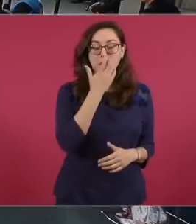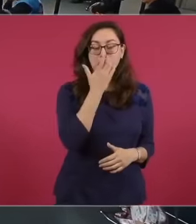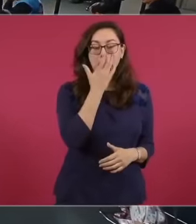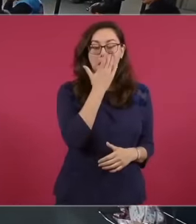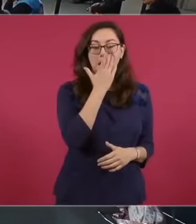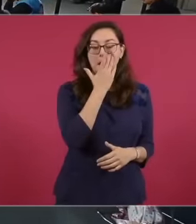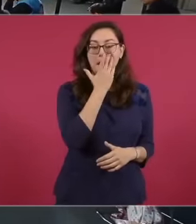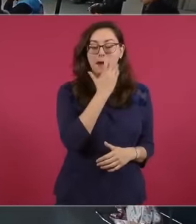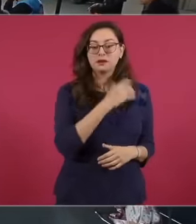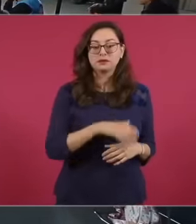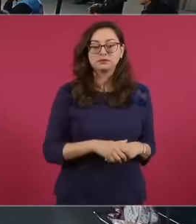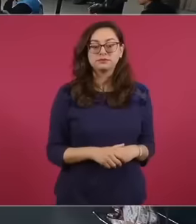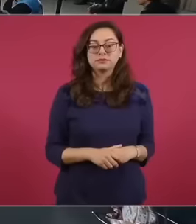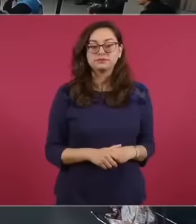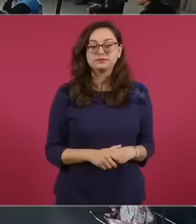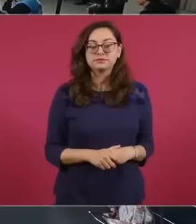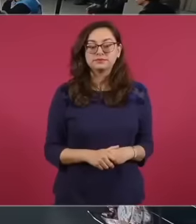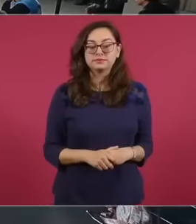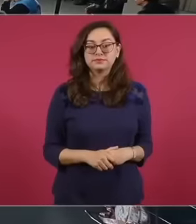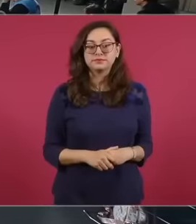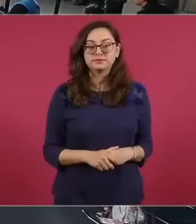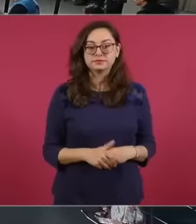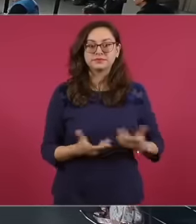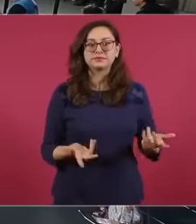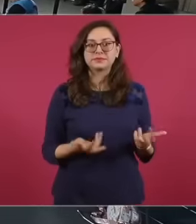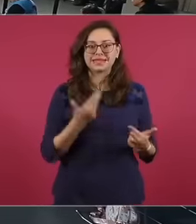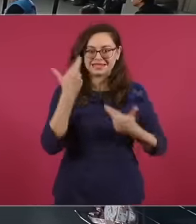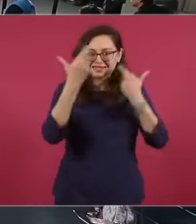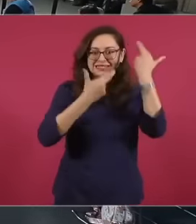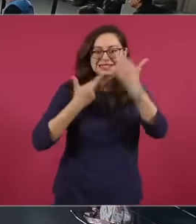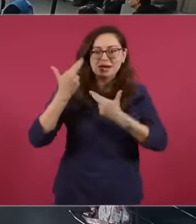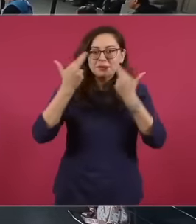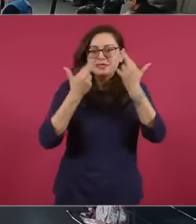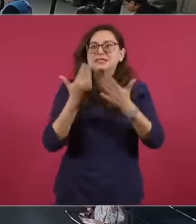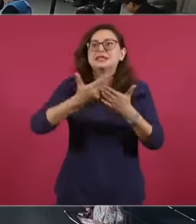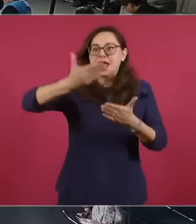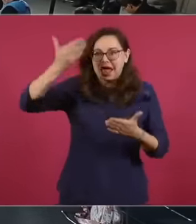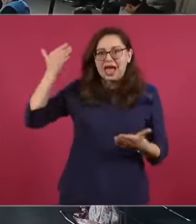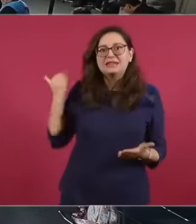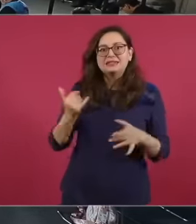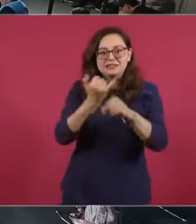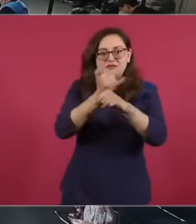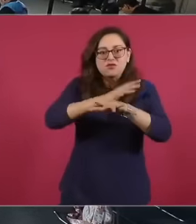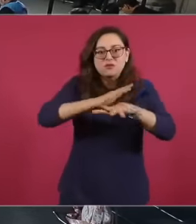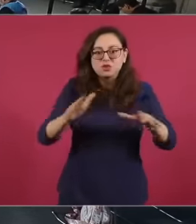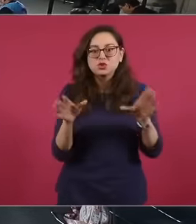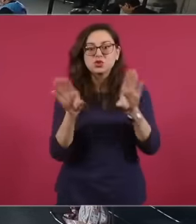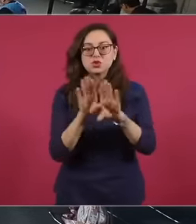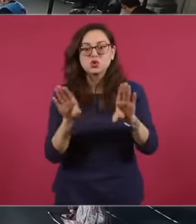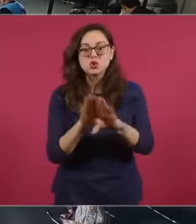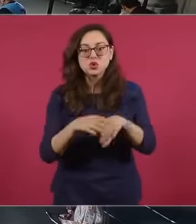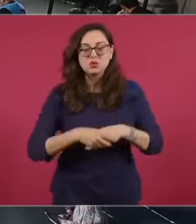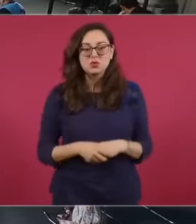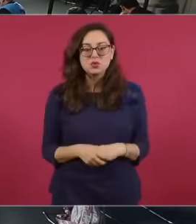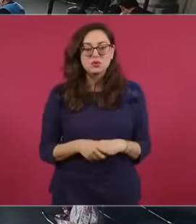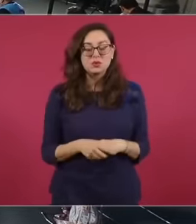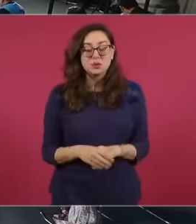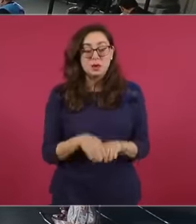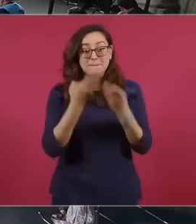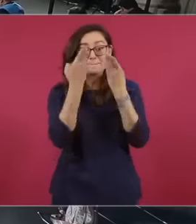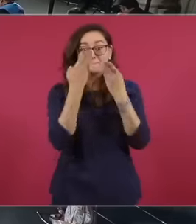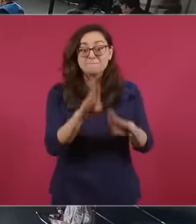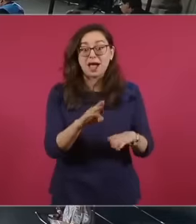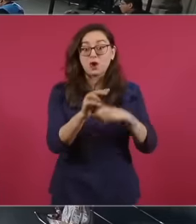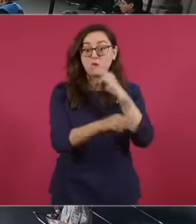see the data from the World Bank, it was when there was more